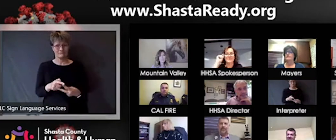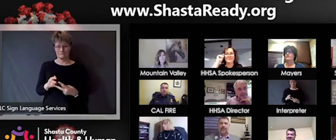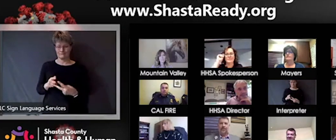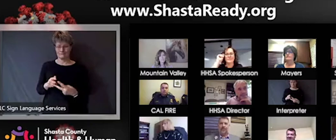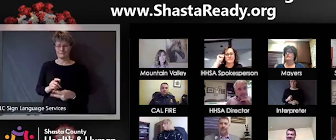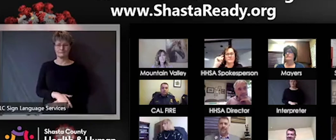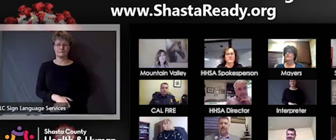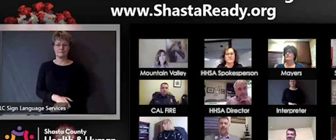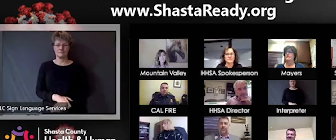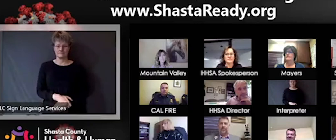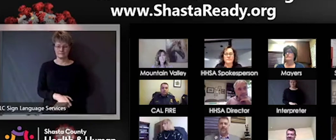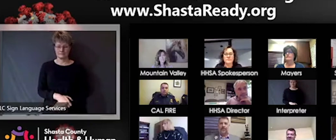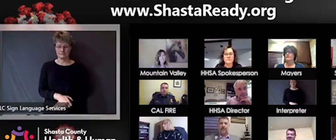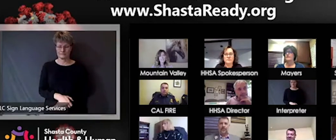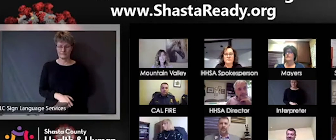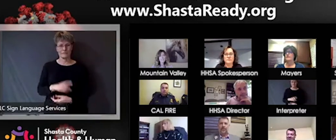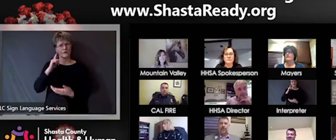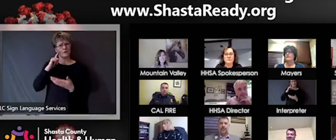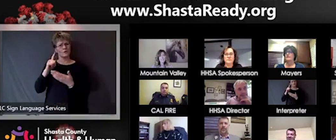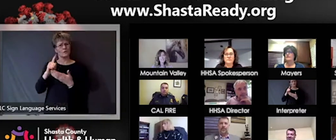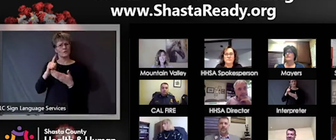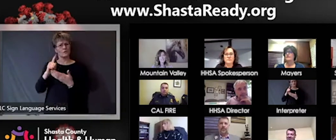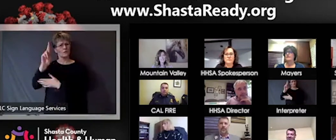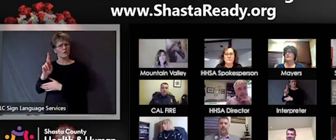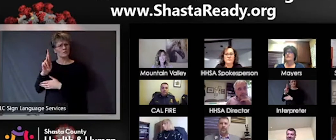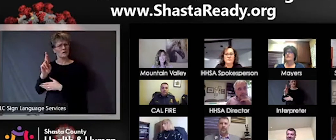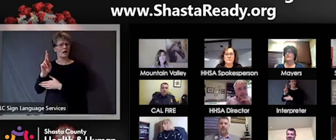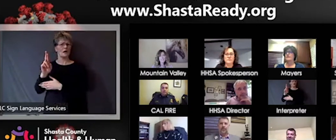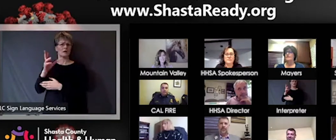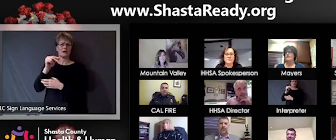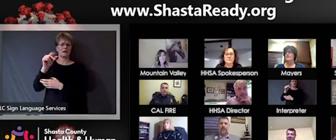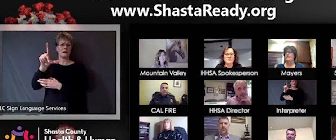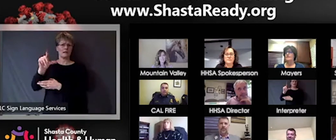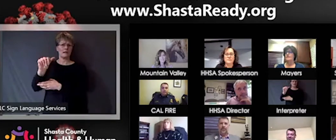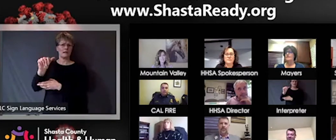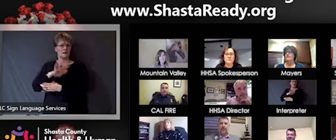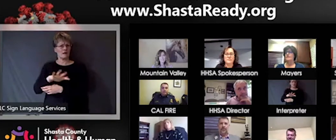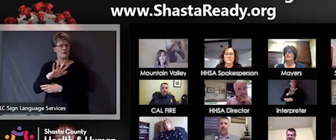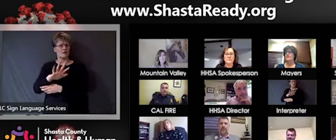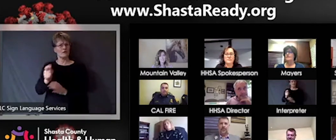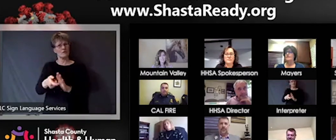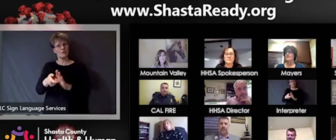Riverside, in LA area, they are requiring residents [audio cut out]